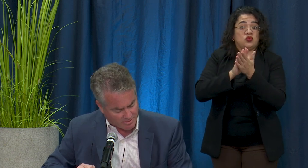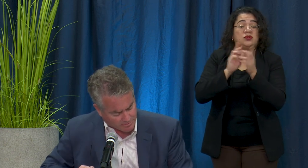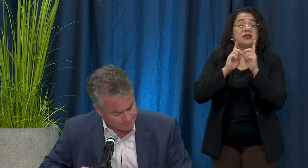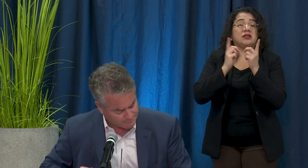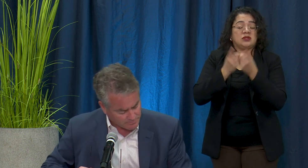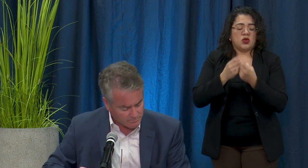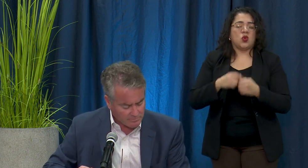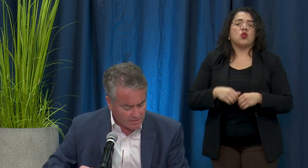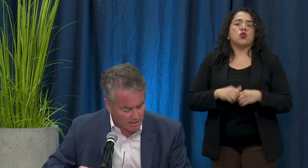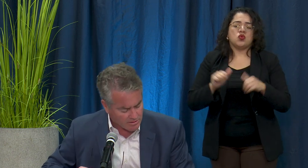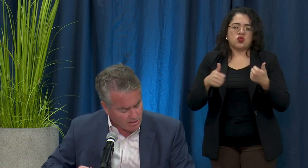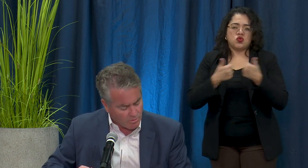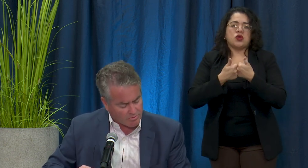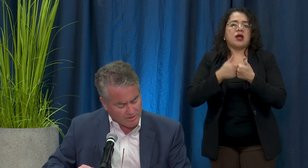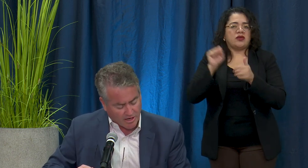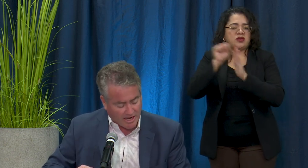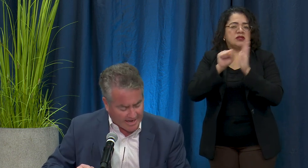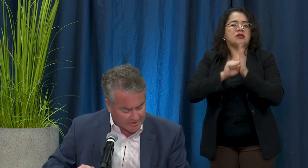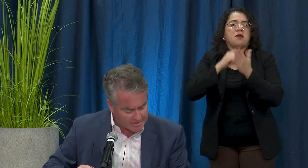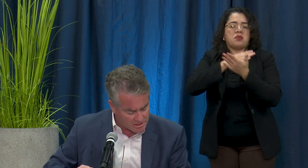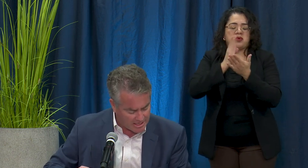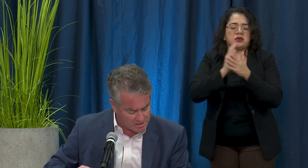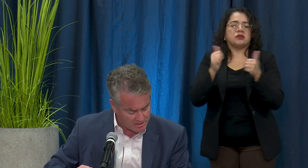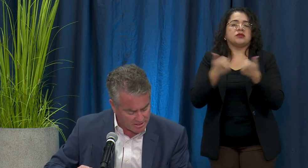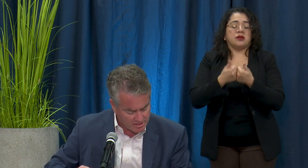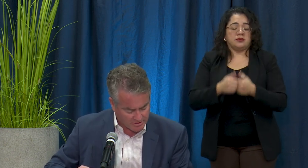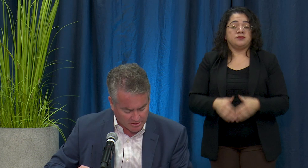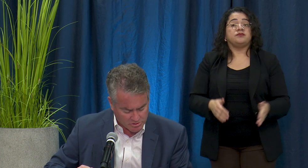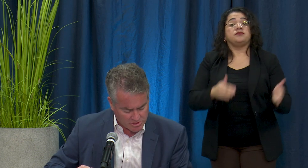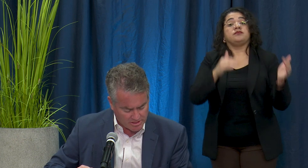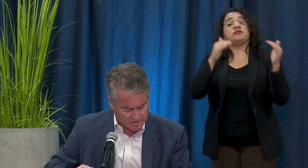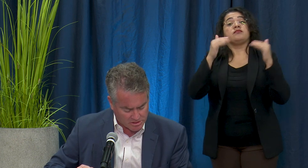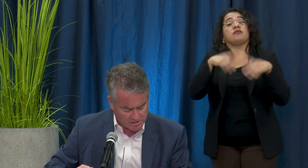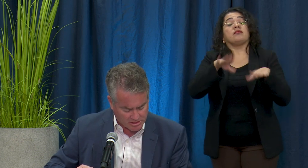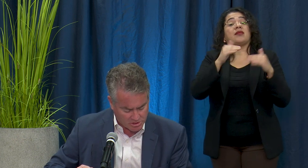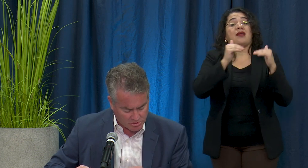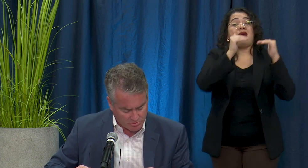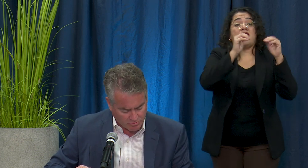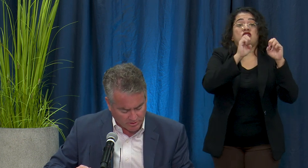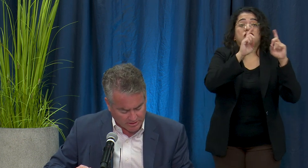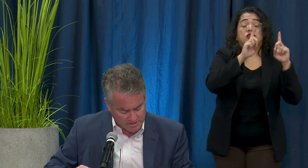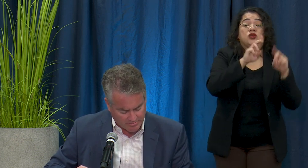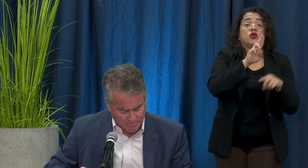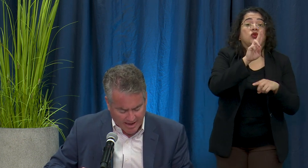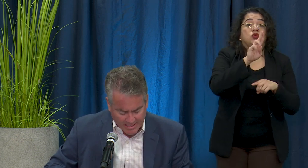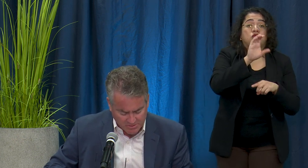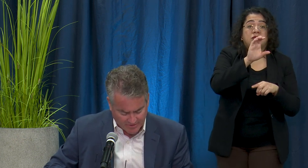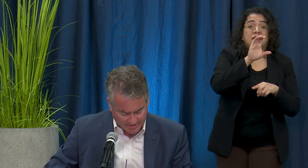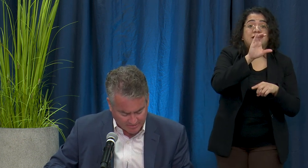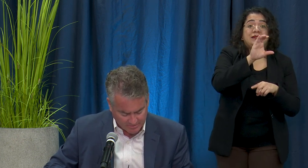table. With regard to higher education, the UC and CSU will accept pass/fail or